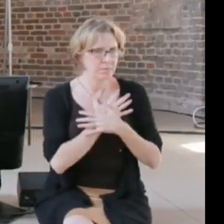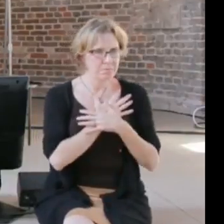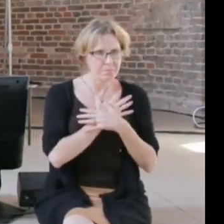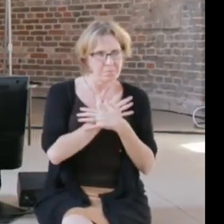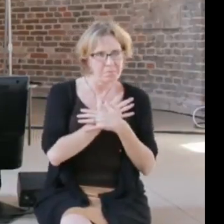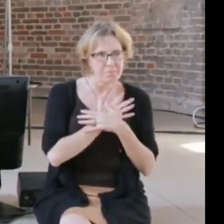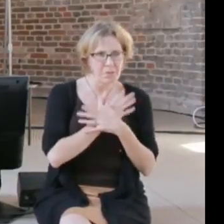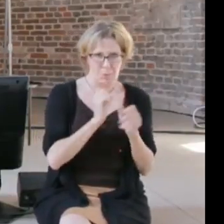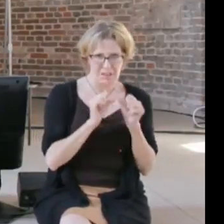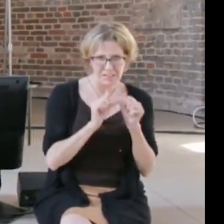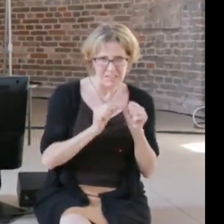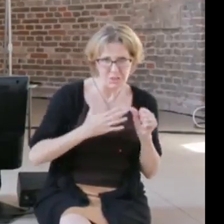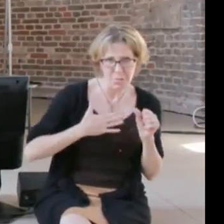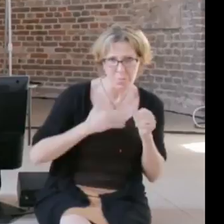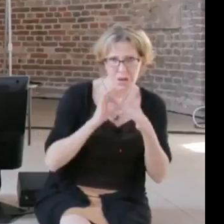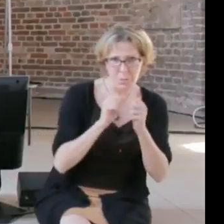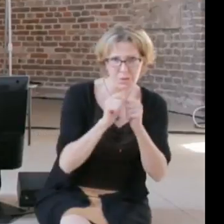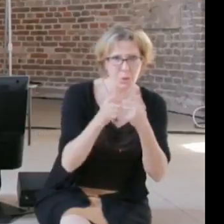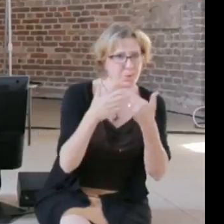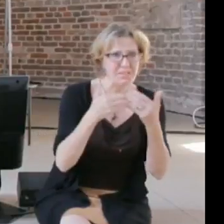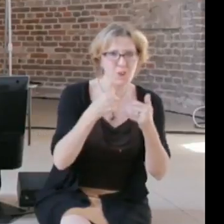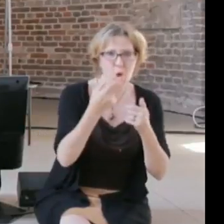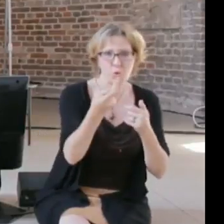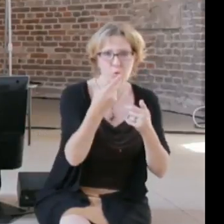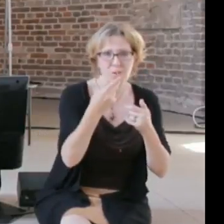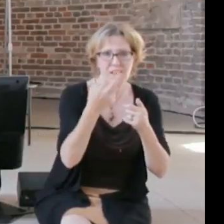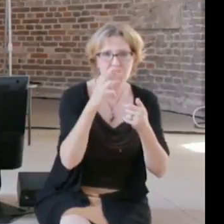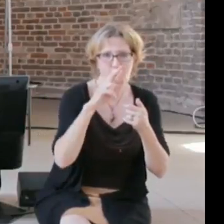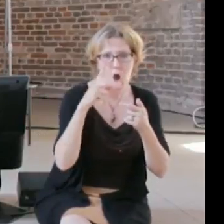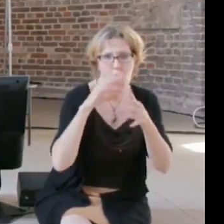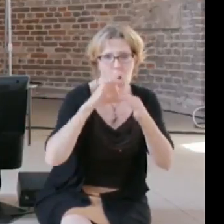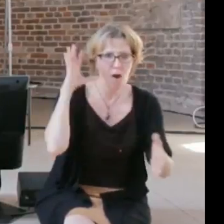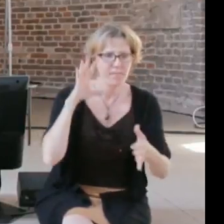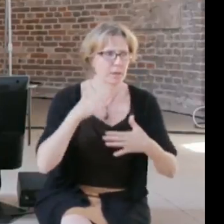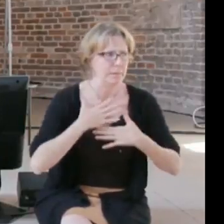be a business model, we should also think about okay how do we make sure that the Internet